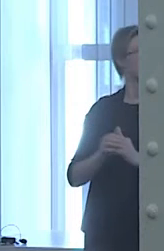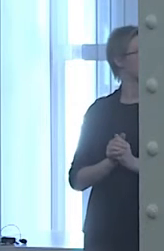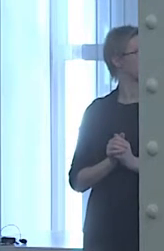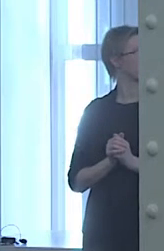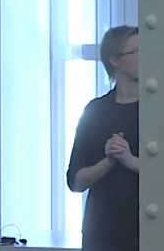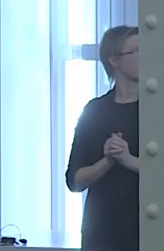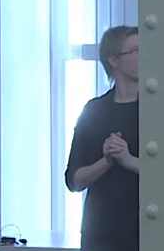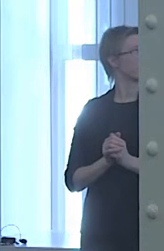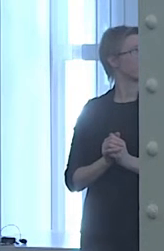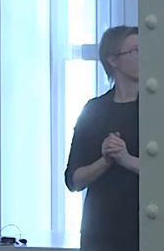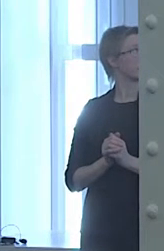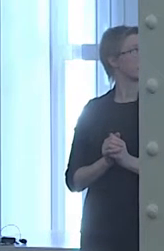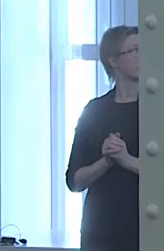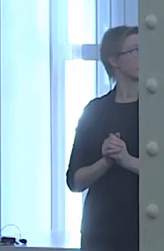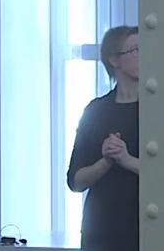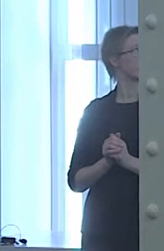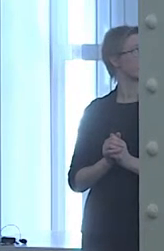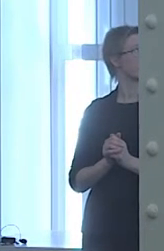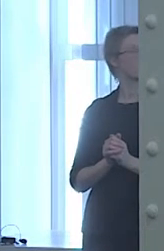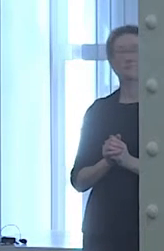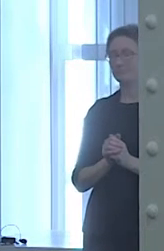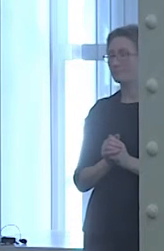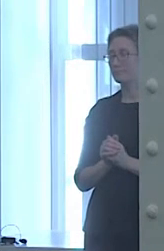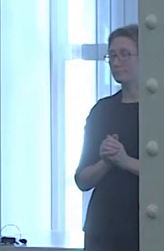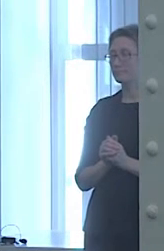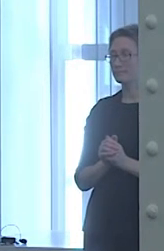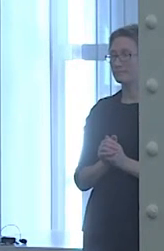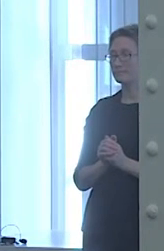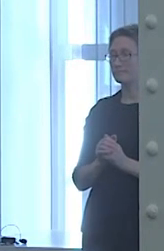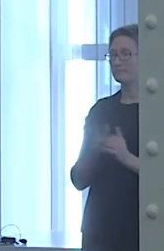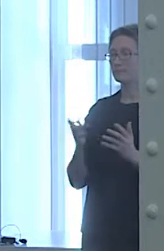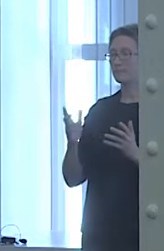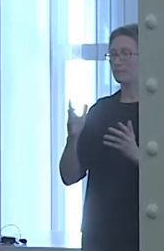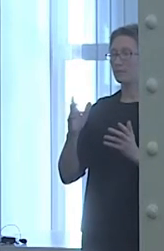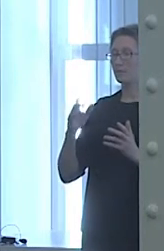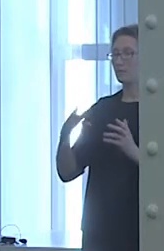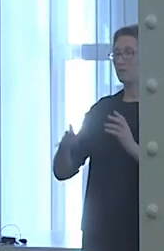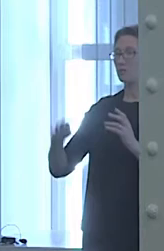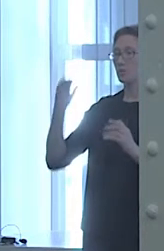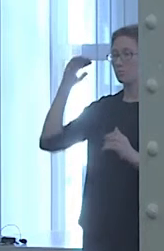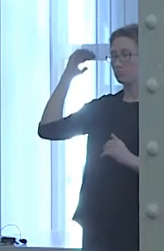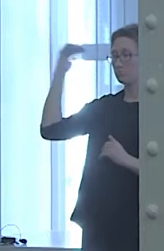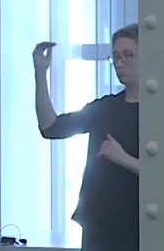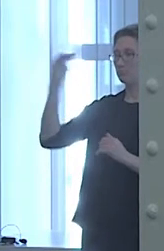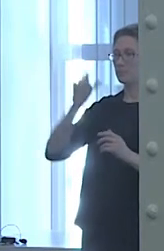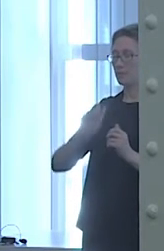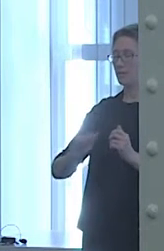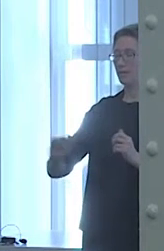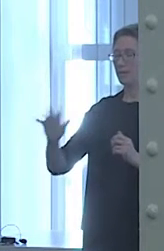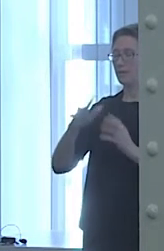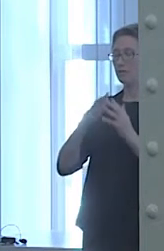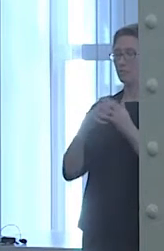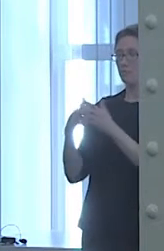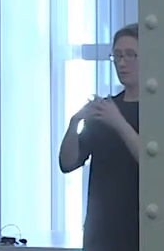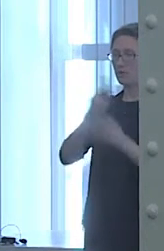So for example, a goal for an Asian-American patient might be how integrative or how harmonious